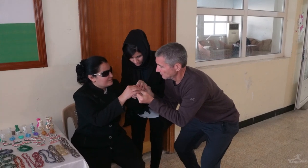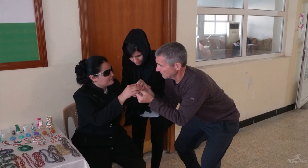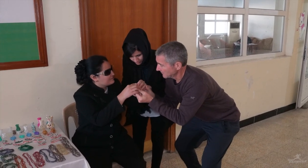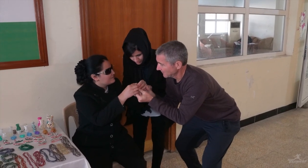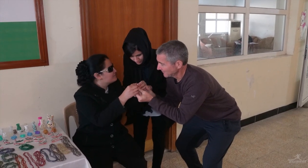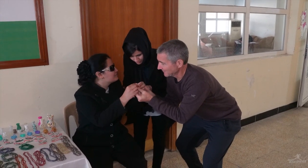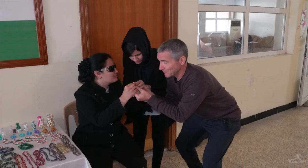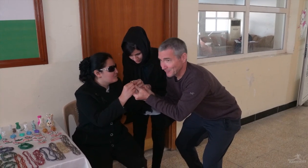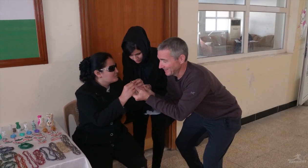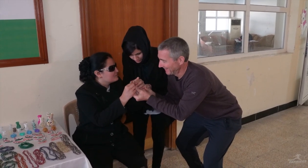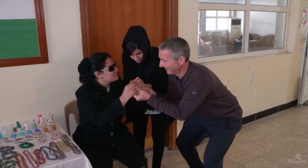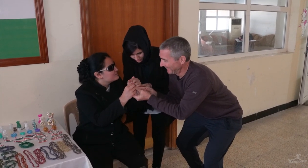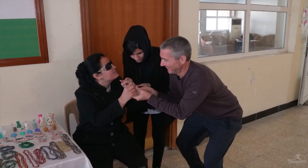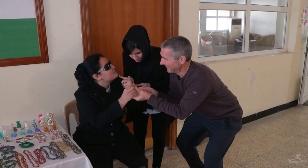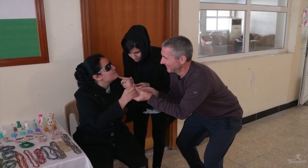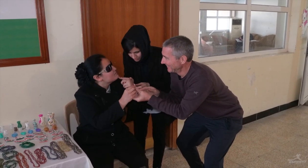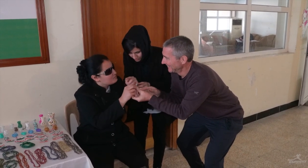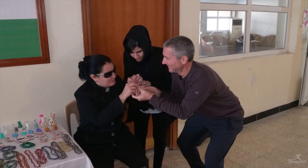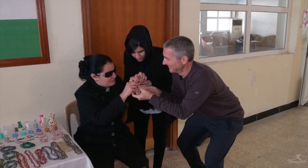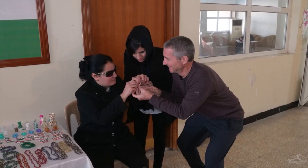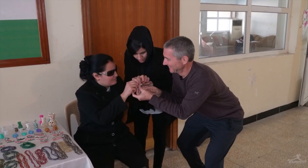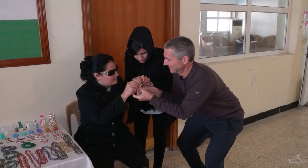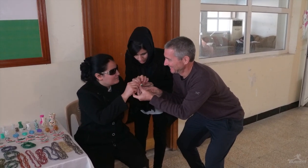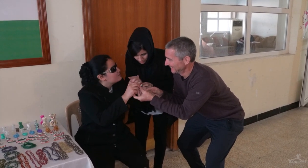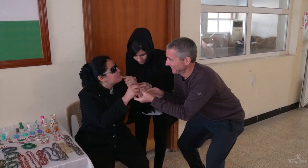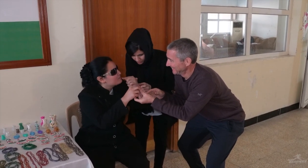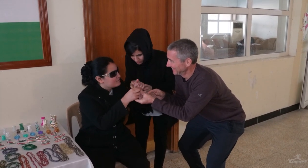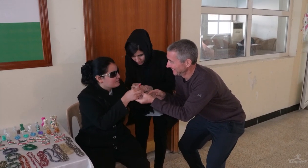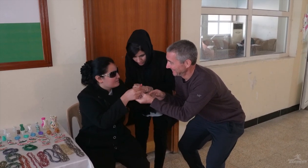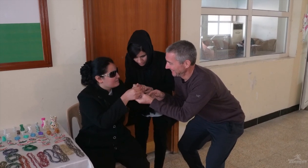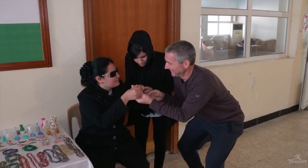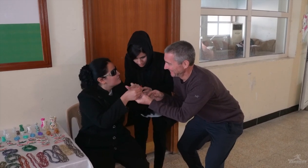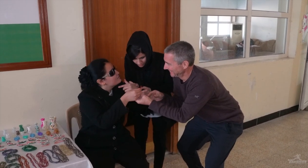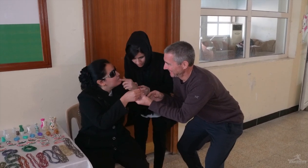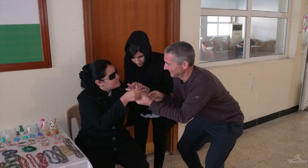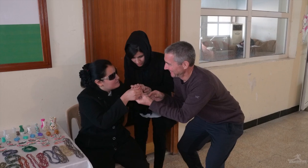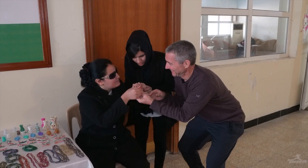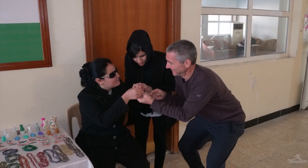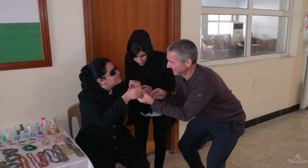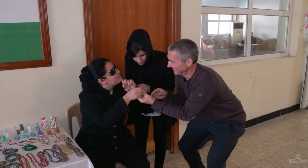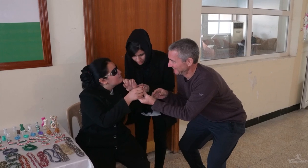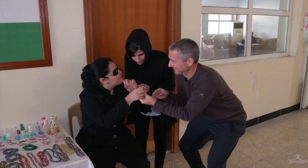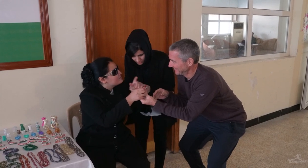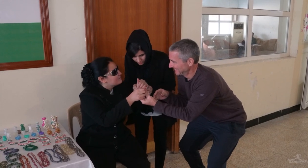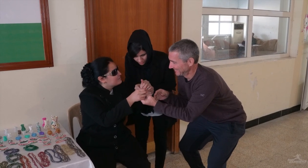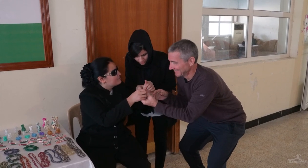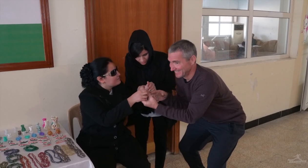Red is on that area. Green, white, yellow.